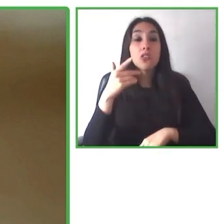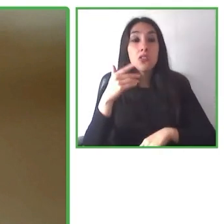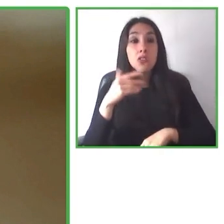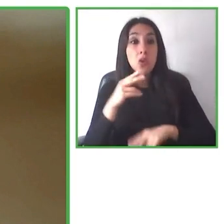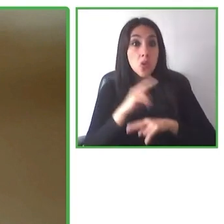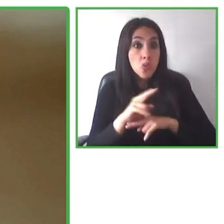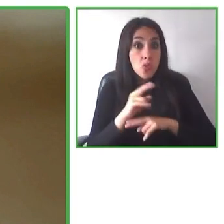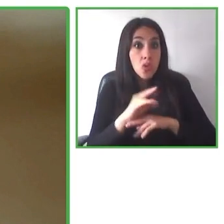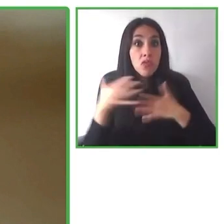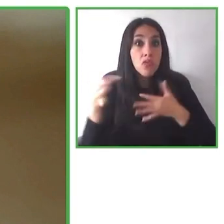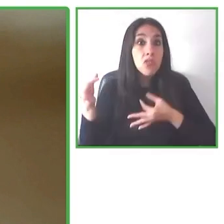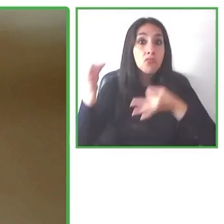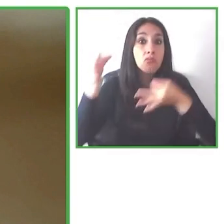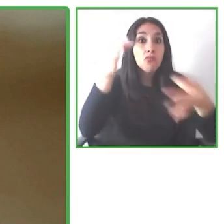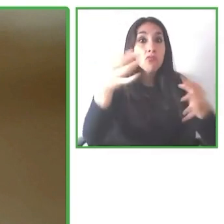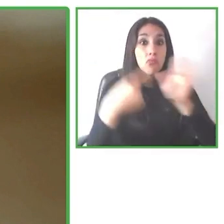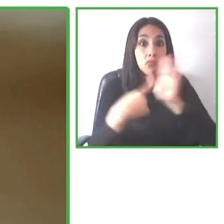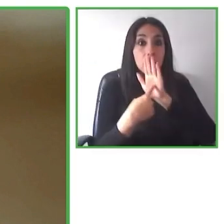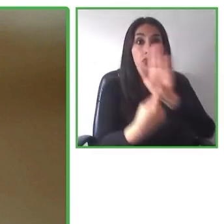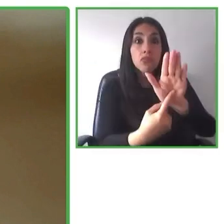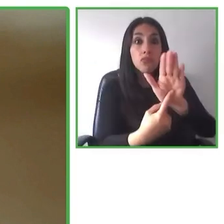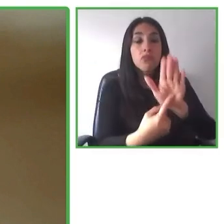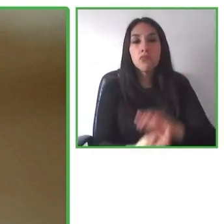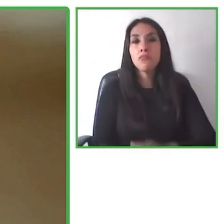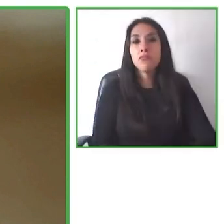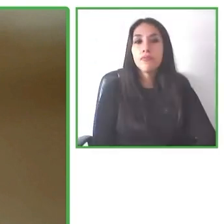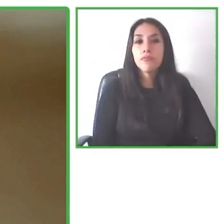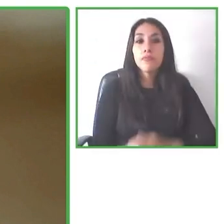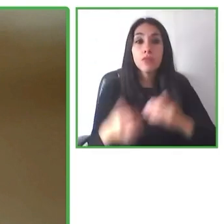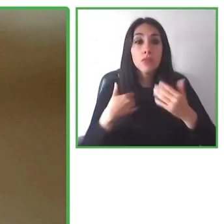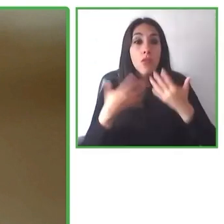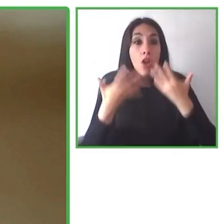Can become more interested